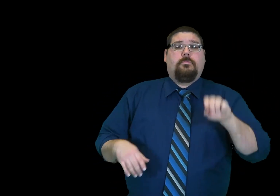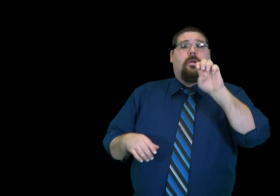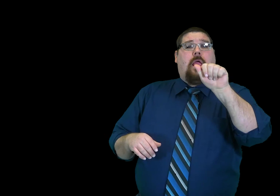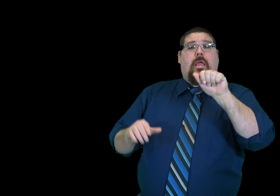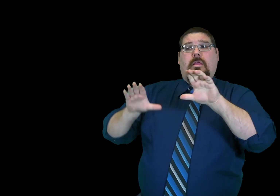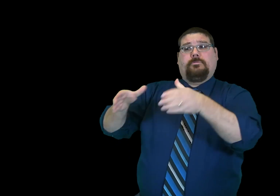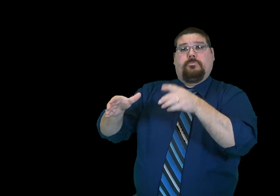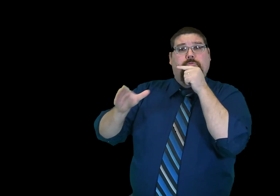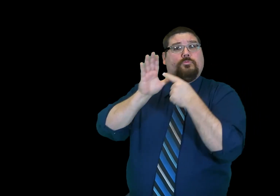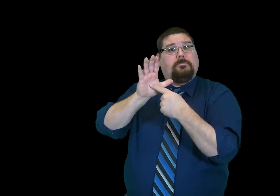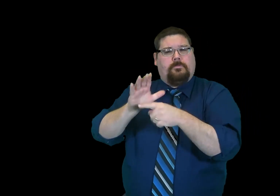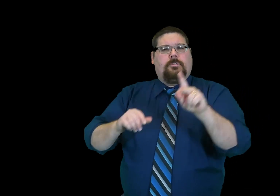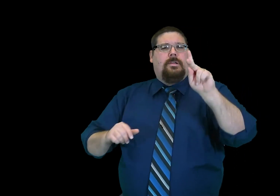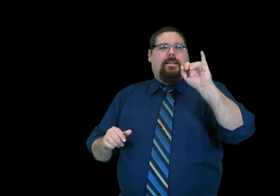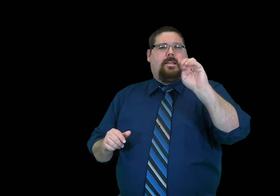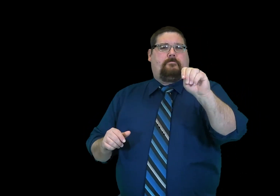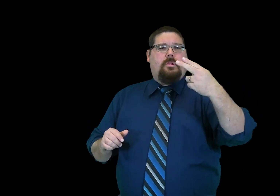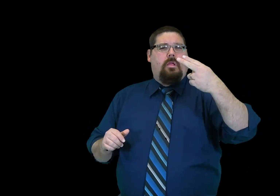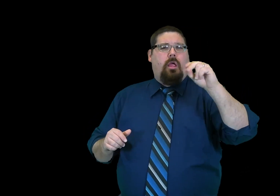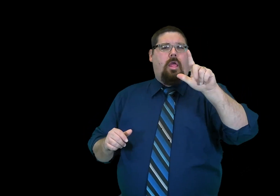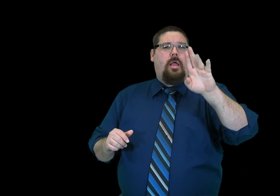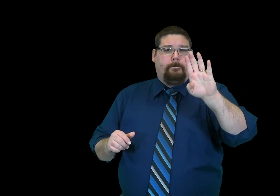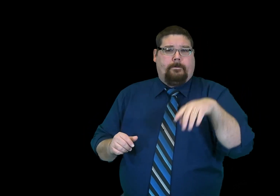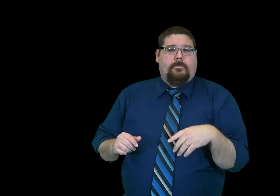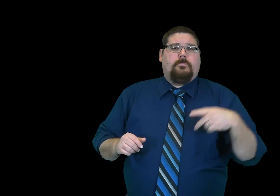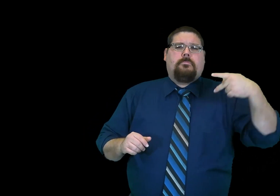The EA representative is Kim Holub.